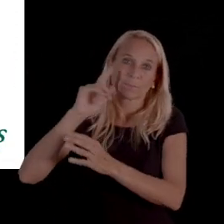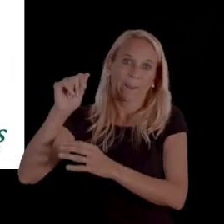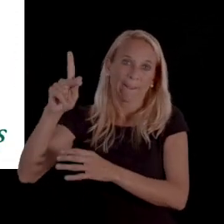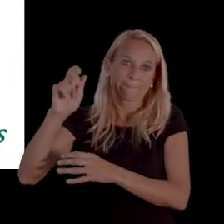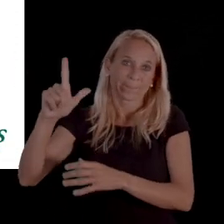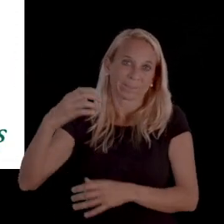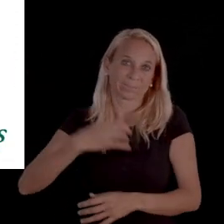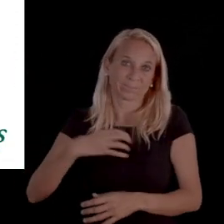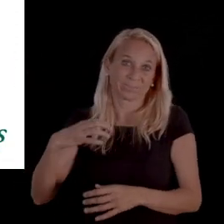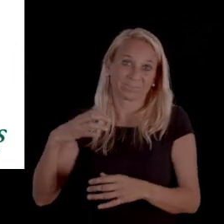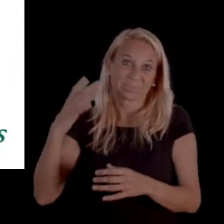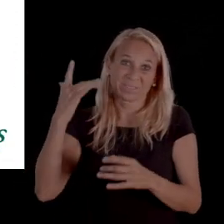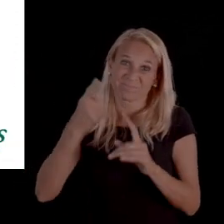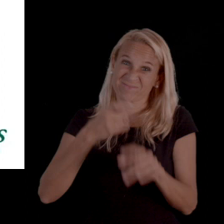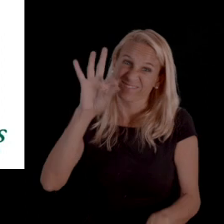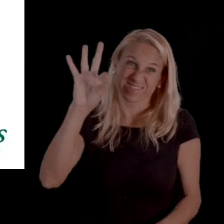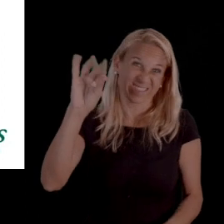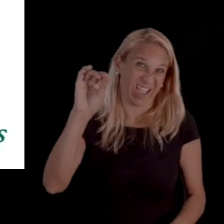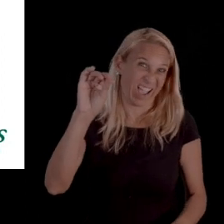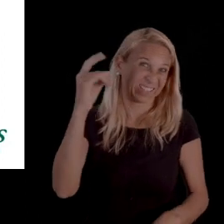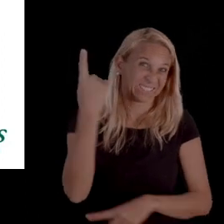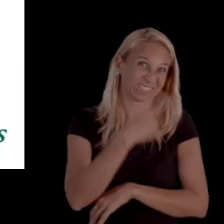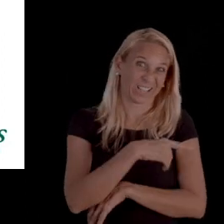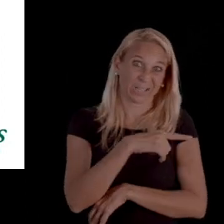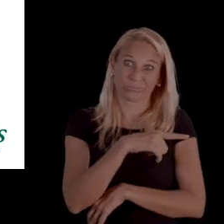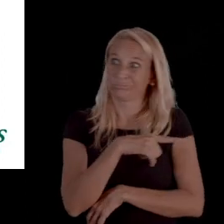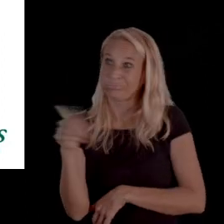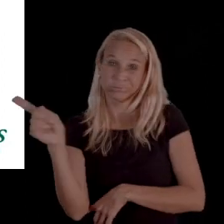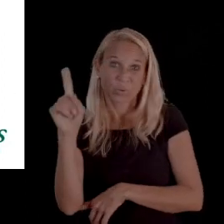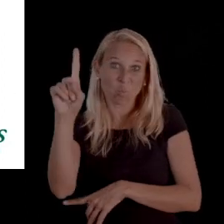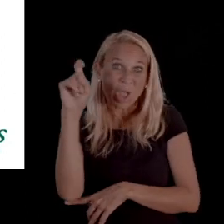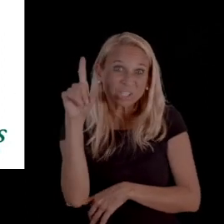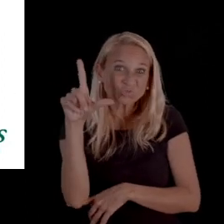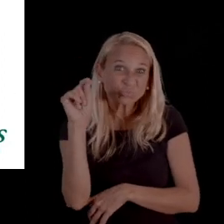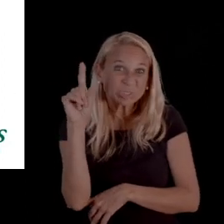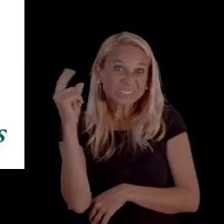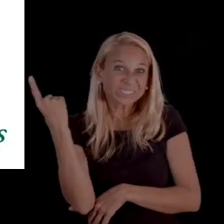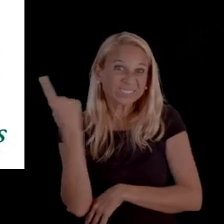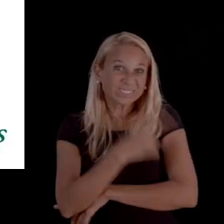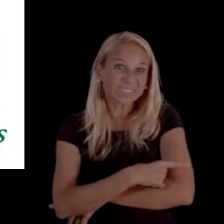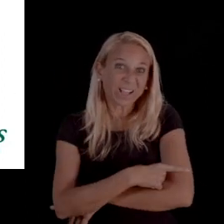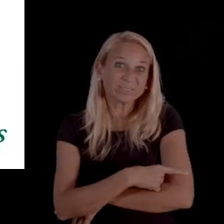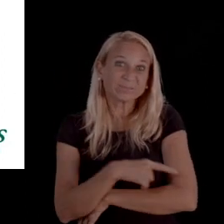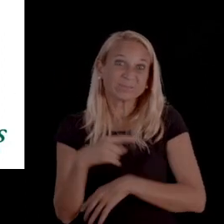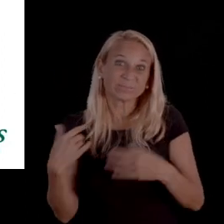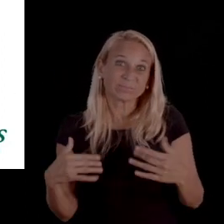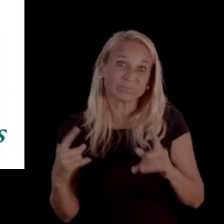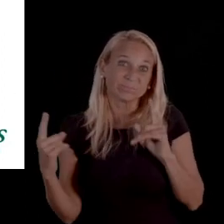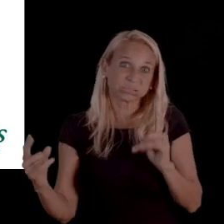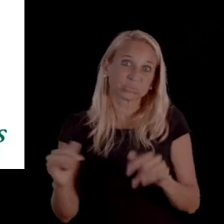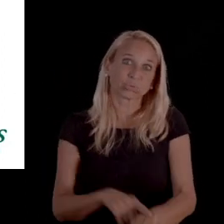than the internal appeal because it went from 90 days to 120 days.